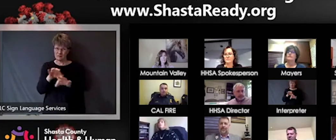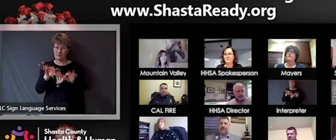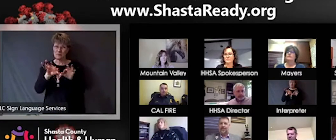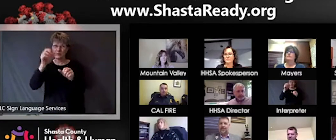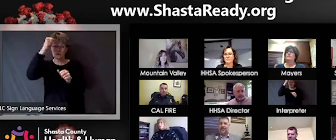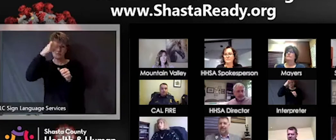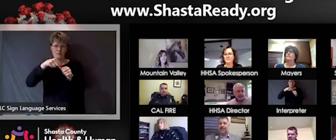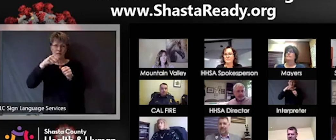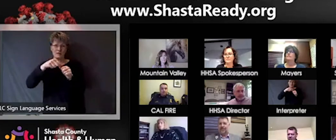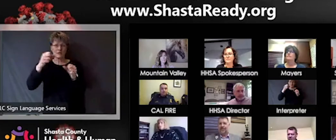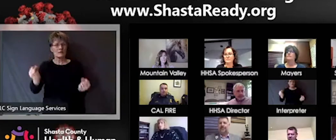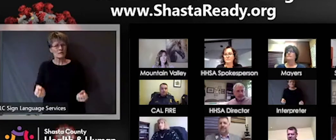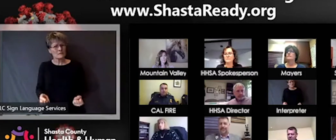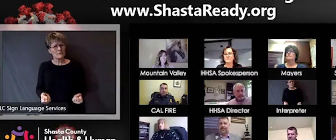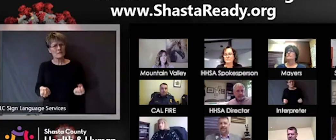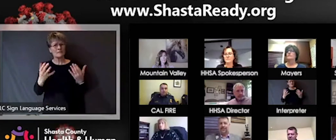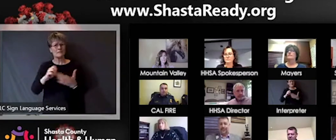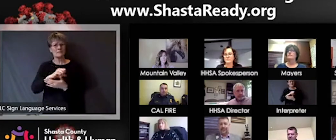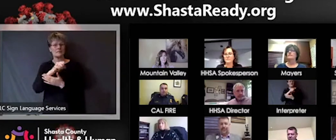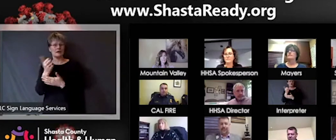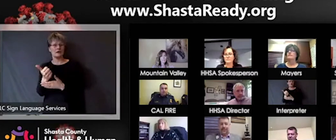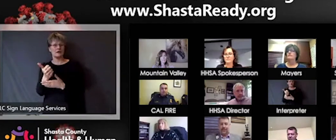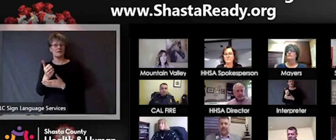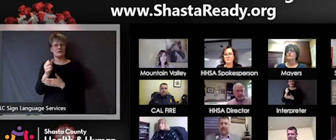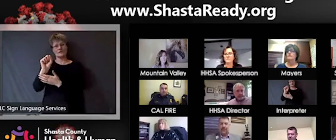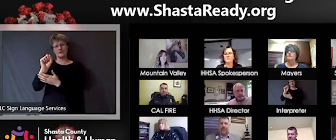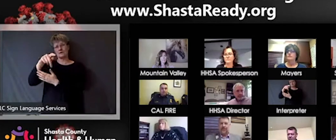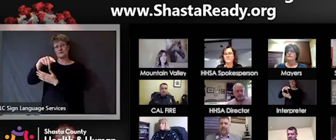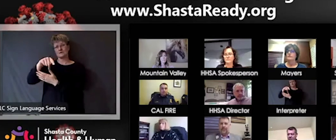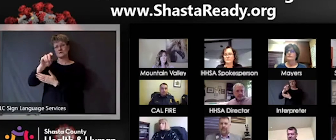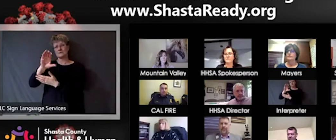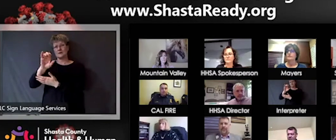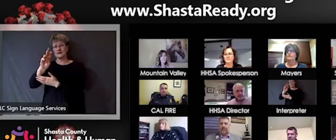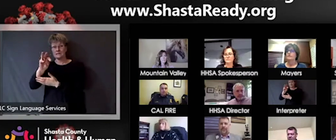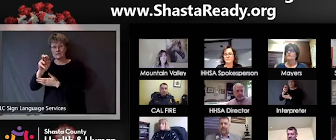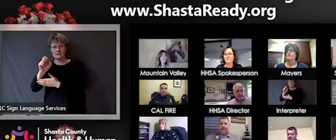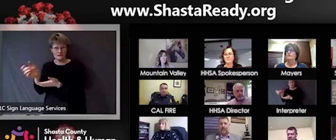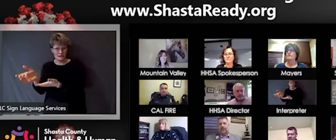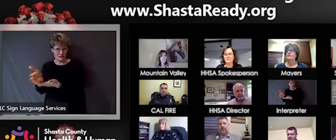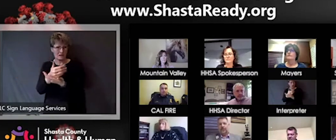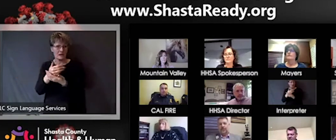specimens collected sent to labs that the results aren't in yet and so it's